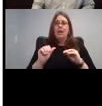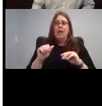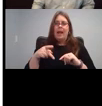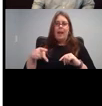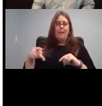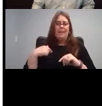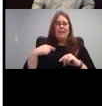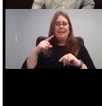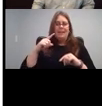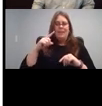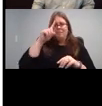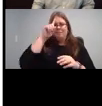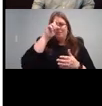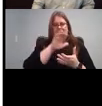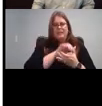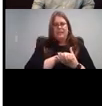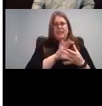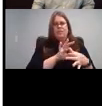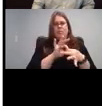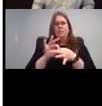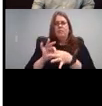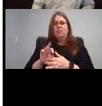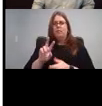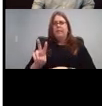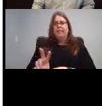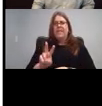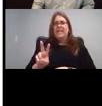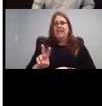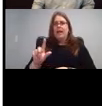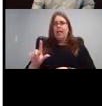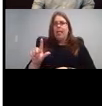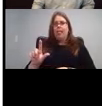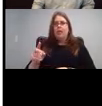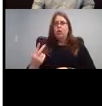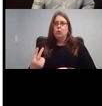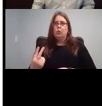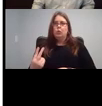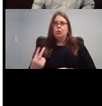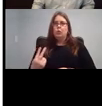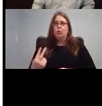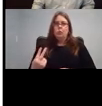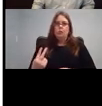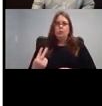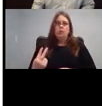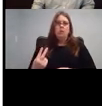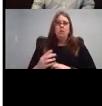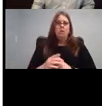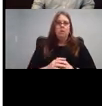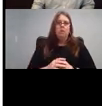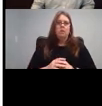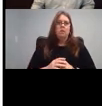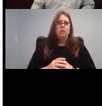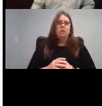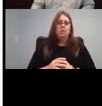I believe they're tied to vl two which is a research